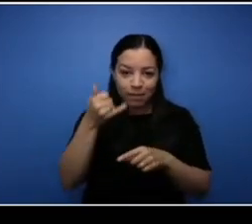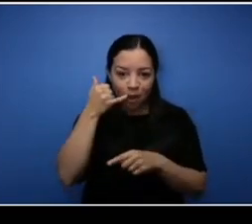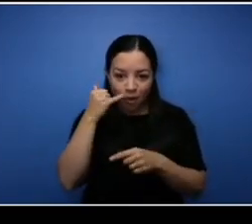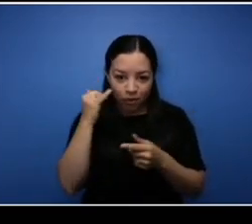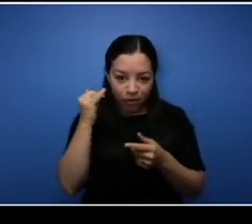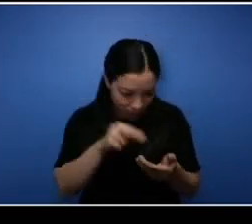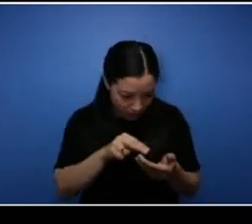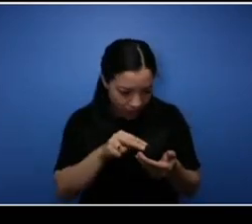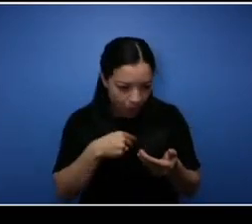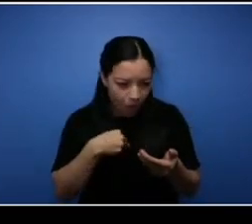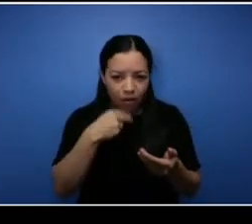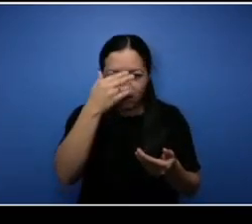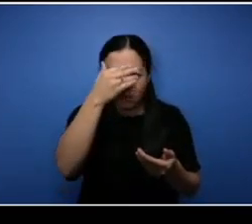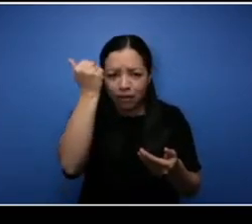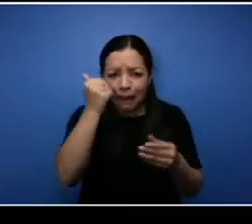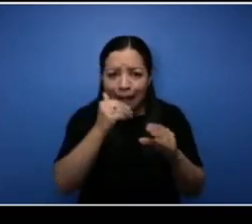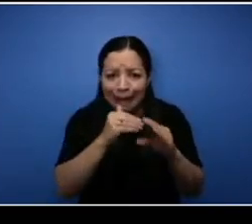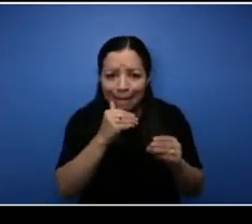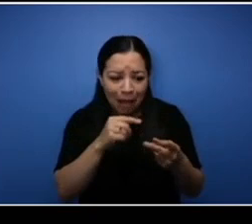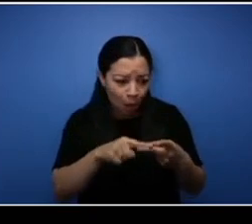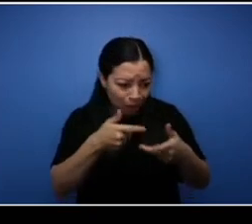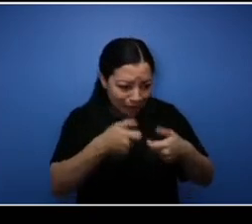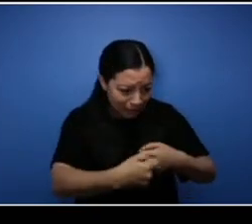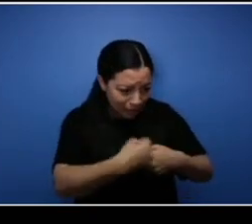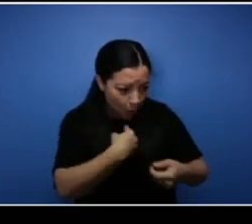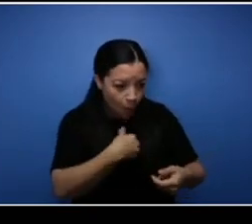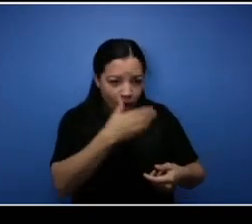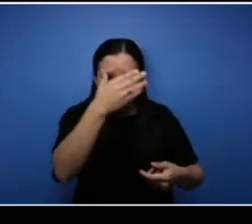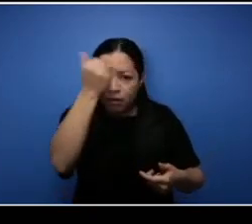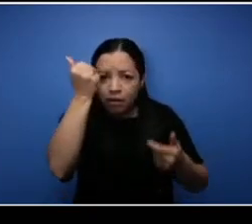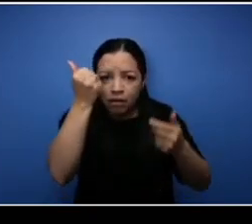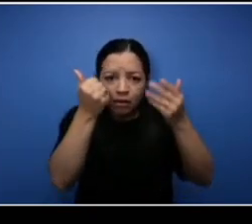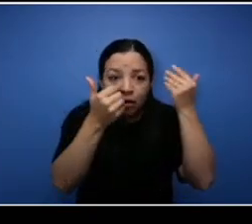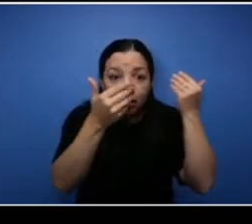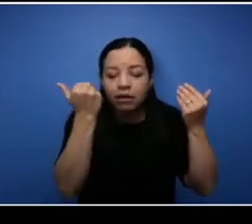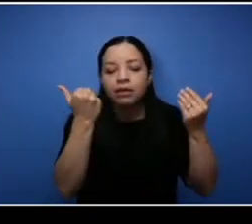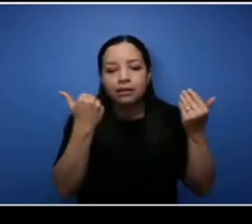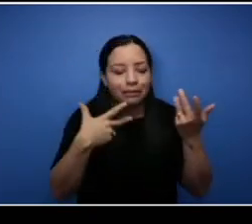emails or your texts or you know the communication is lost and you know that's something that